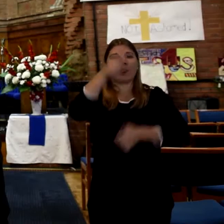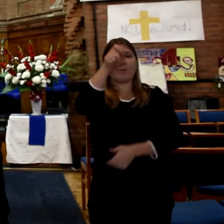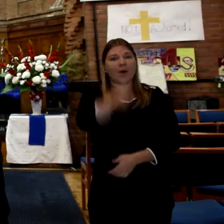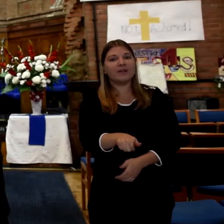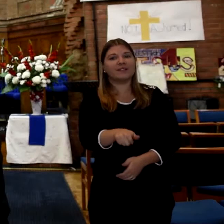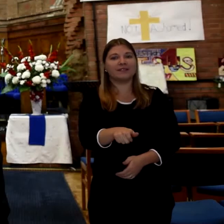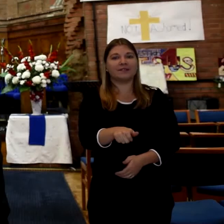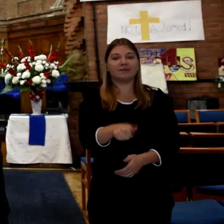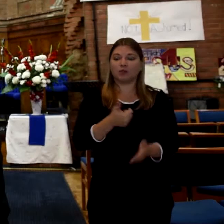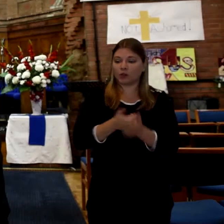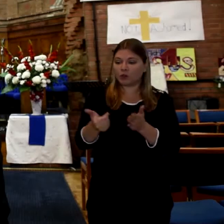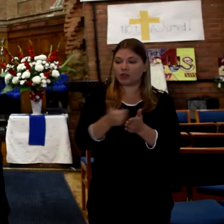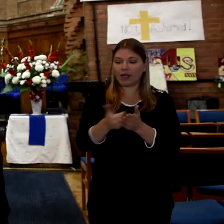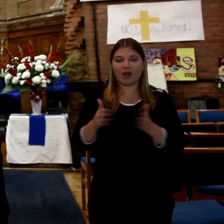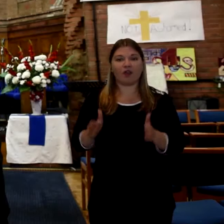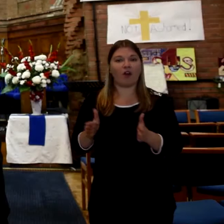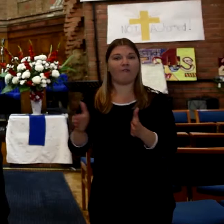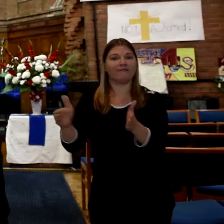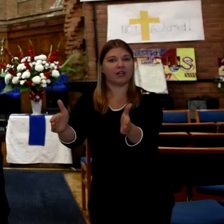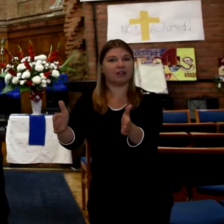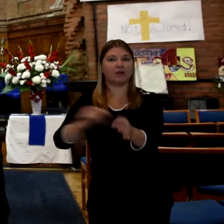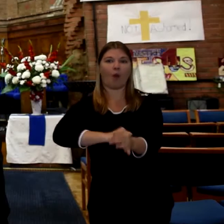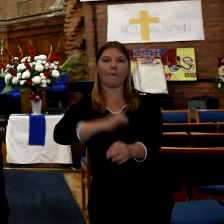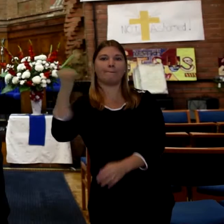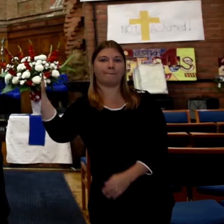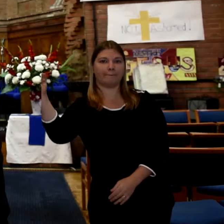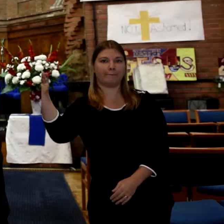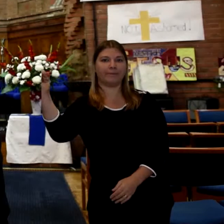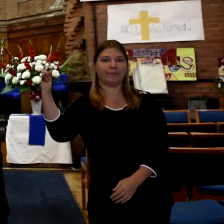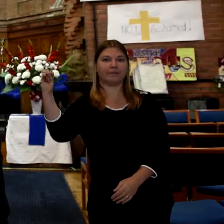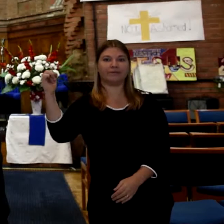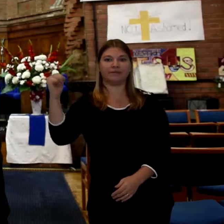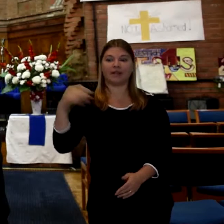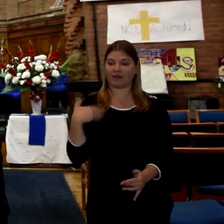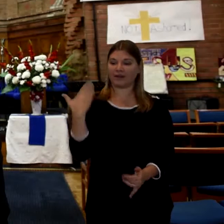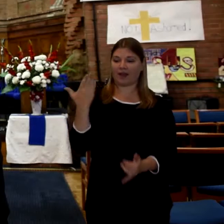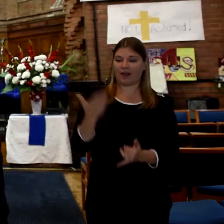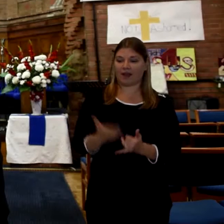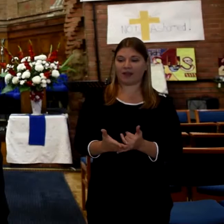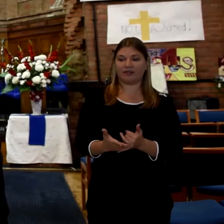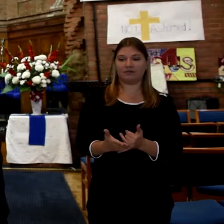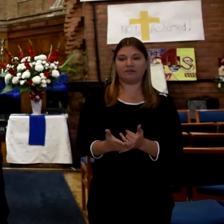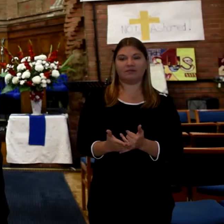And so at the end when we sing the last thing people file past the coffin.